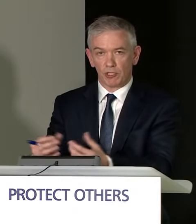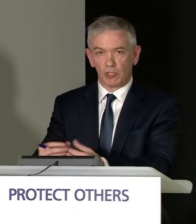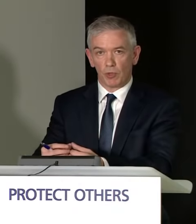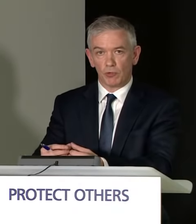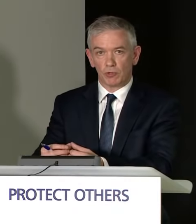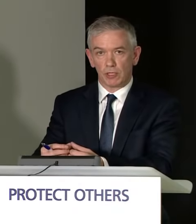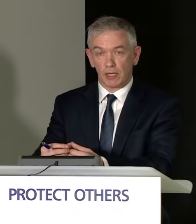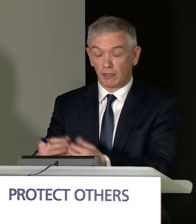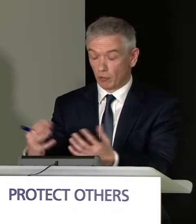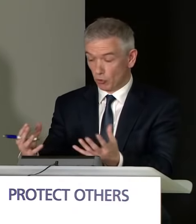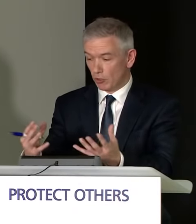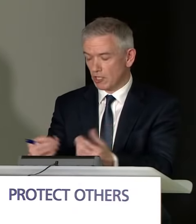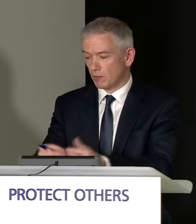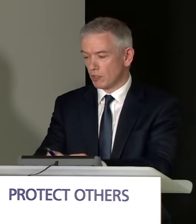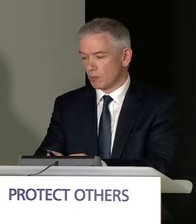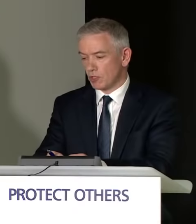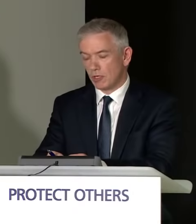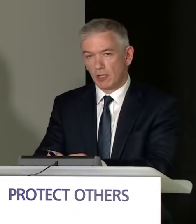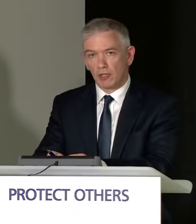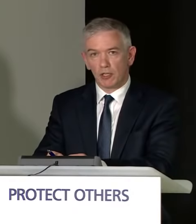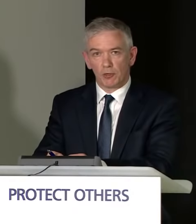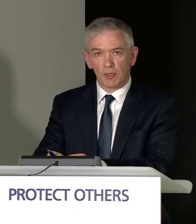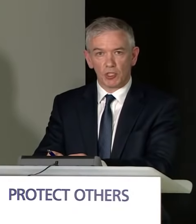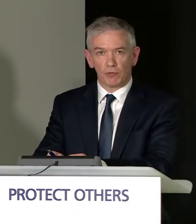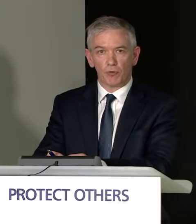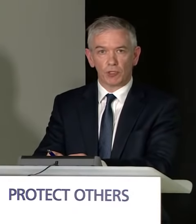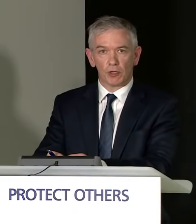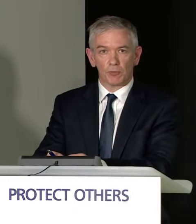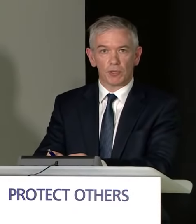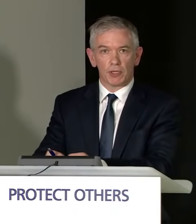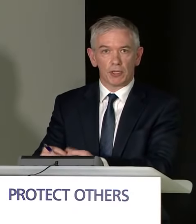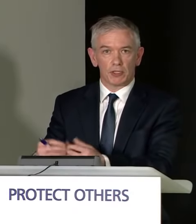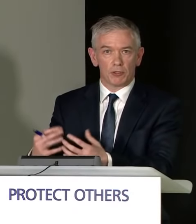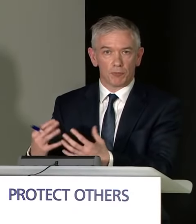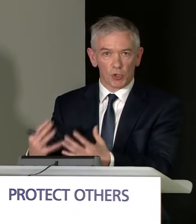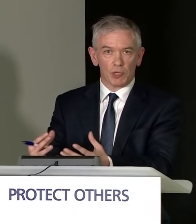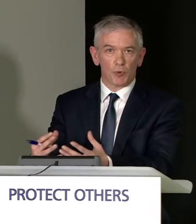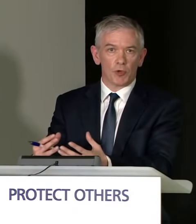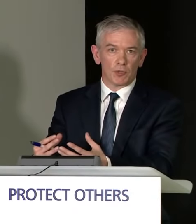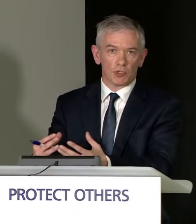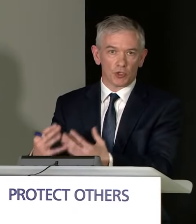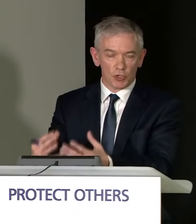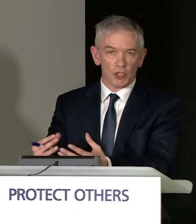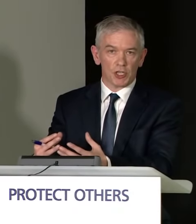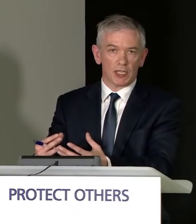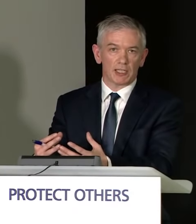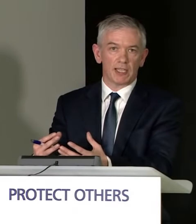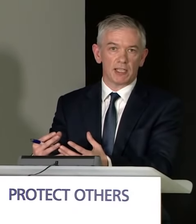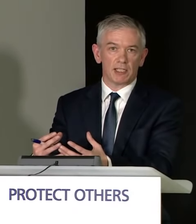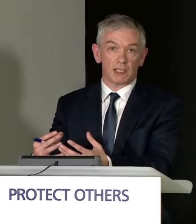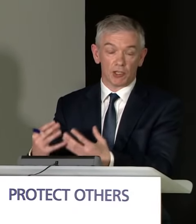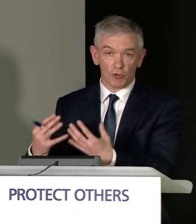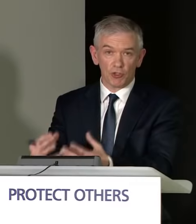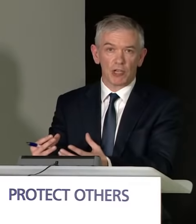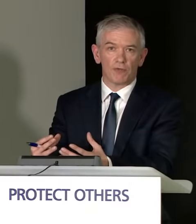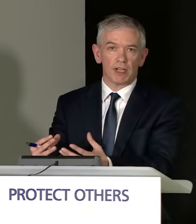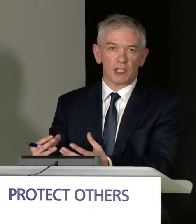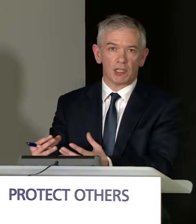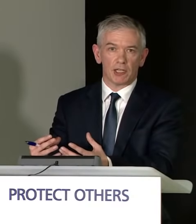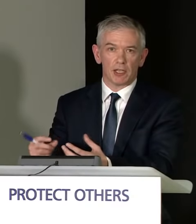outside world. If you do get symptoms, immediately phoned up to book an appointment so you can get tested and that you self-isolate.